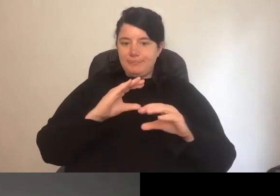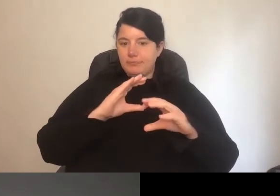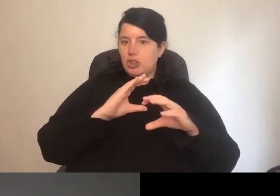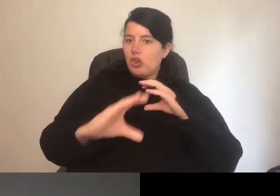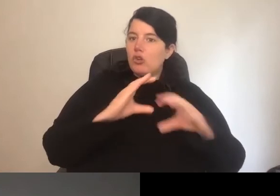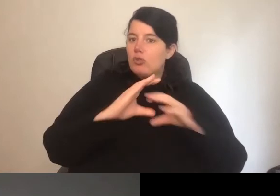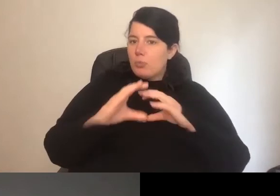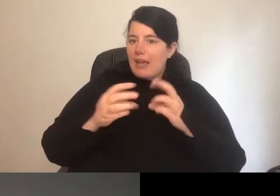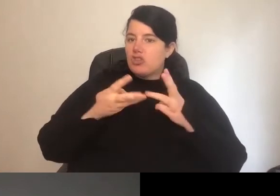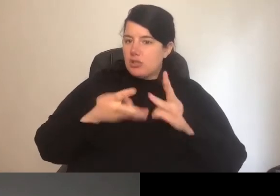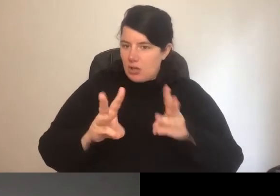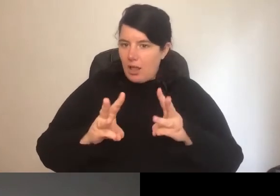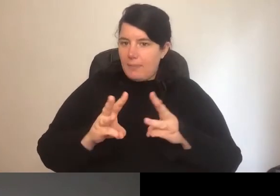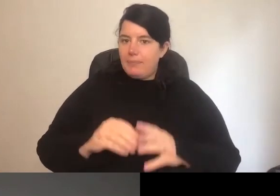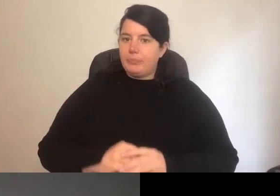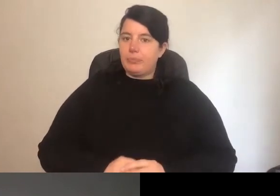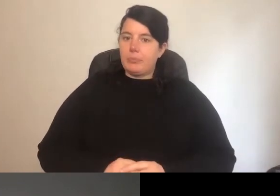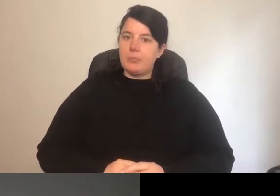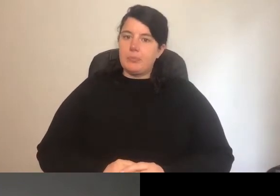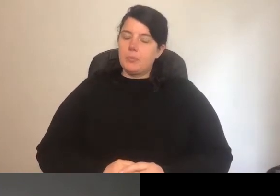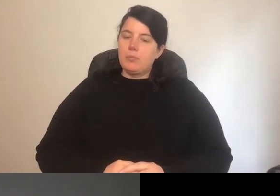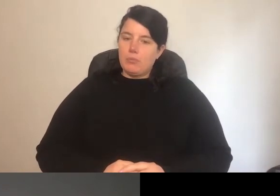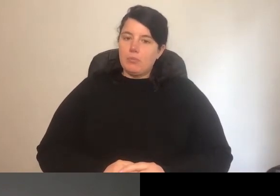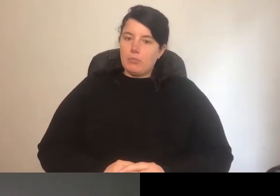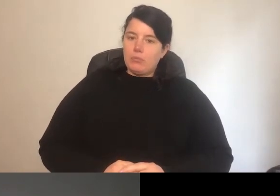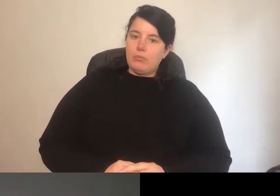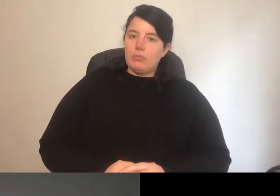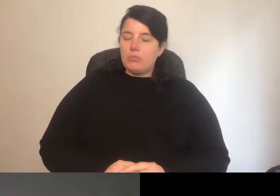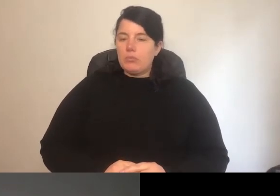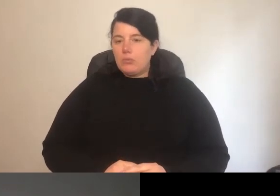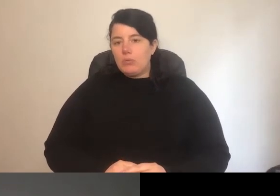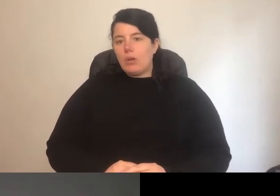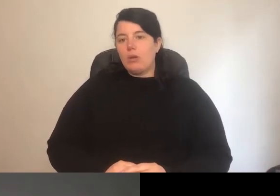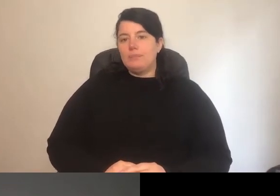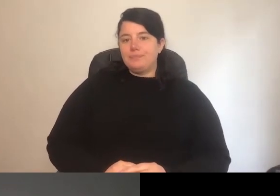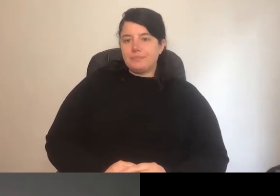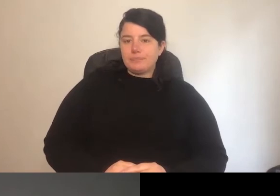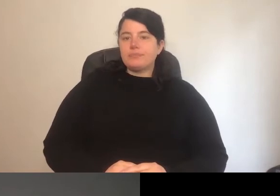conversation is what happens when we are having an immediate to and from